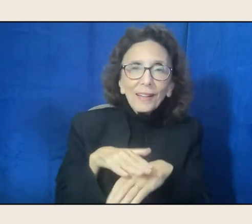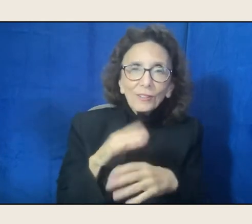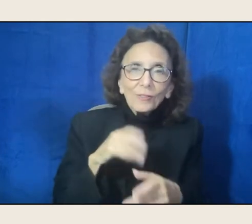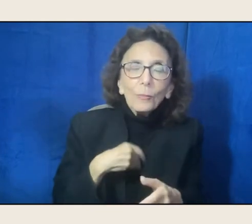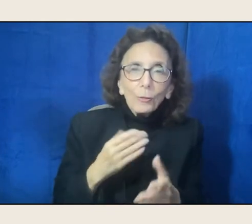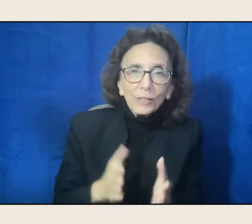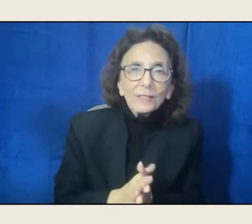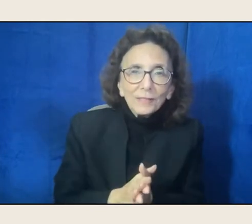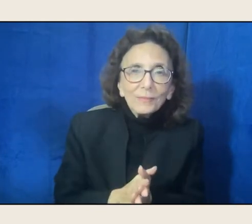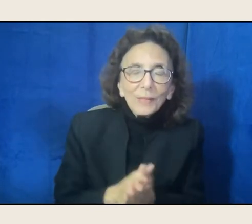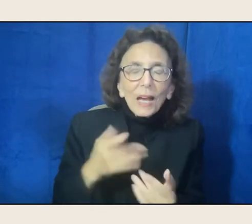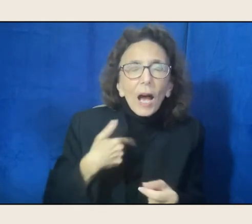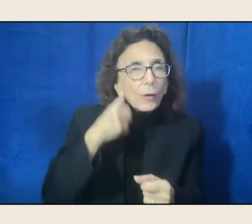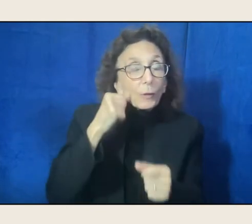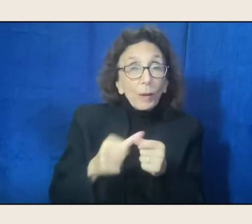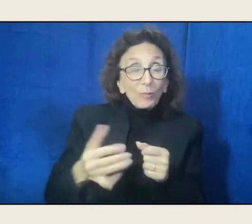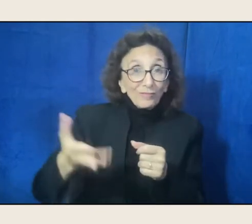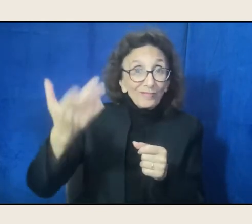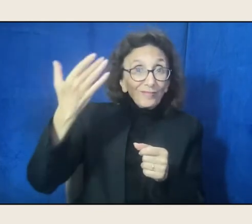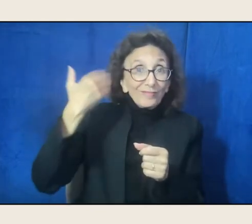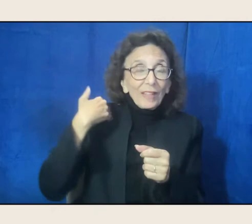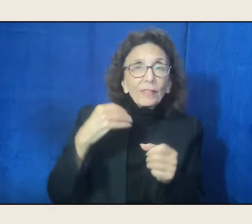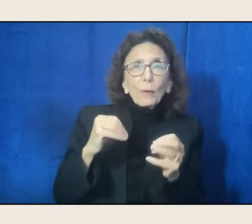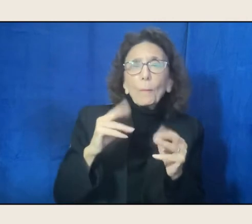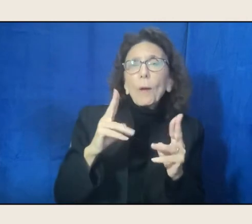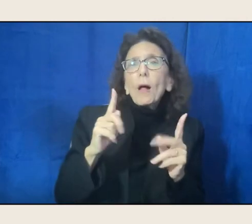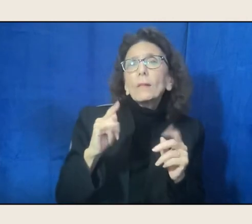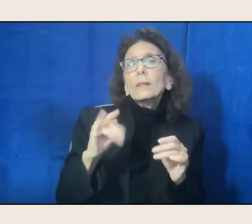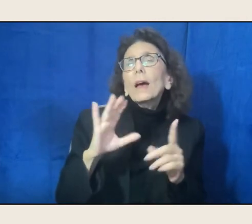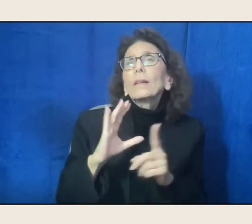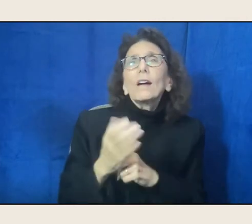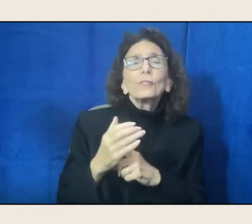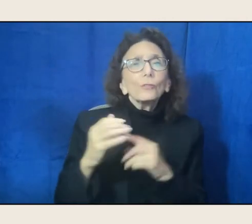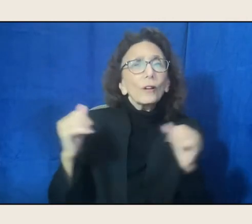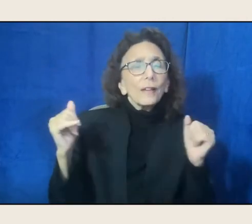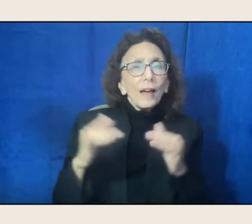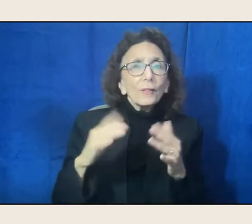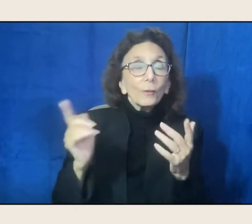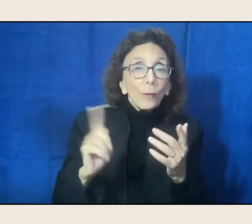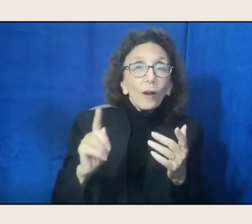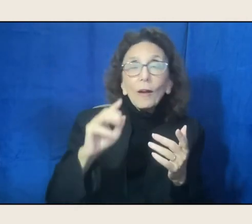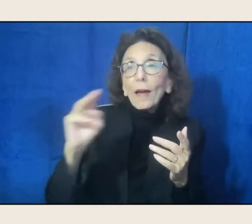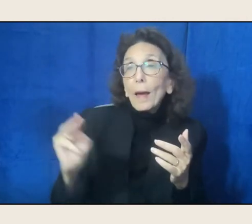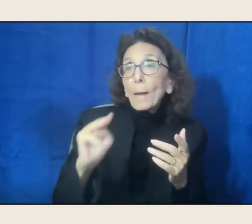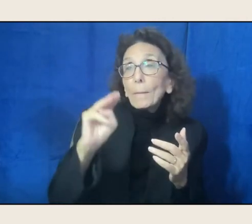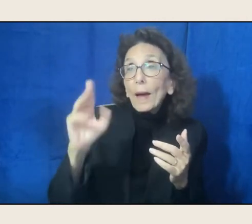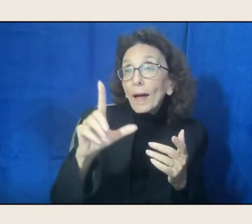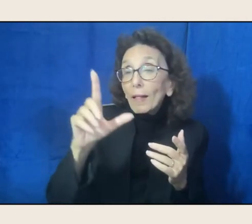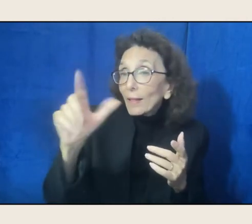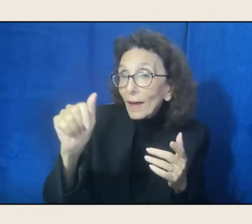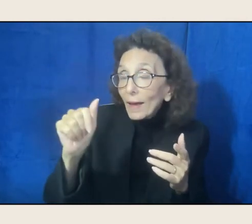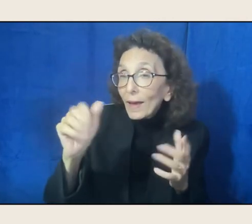those early multicultural gatherings like at MLA, and I remember being at MLA,